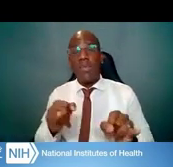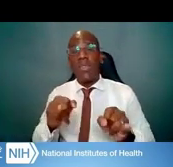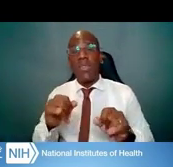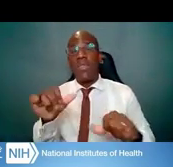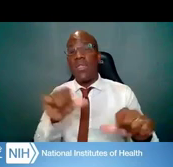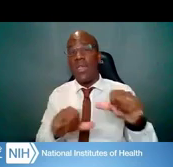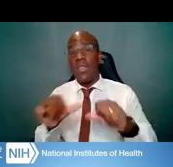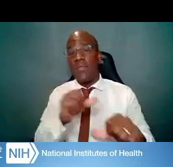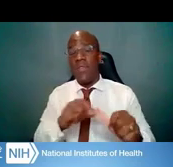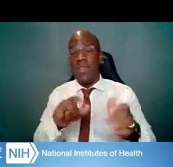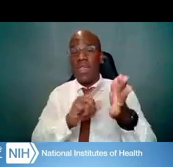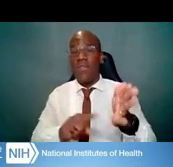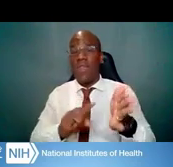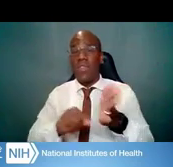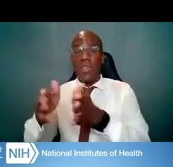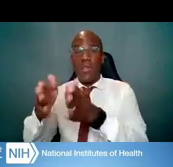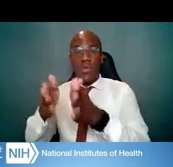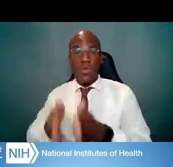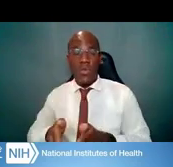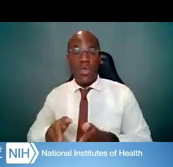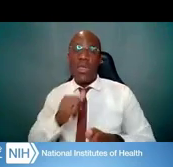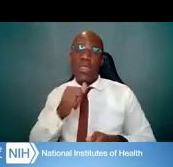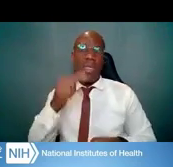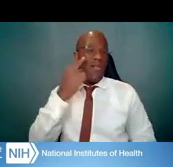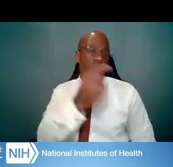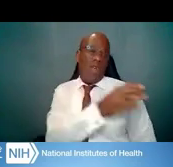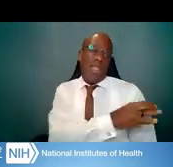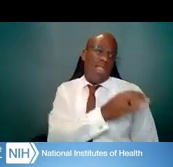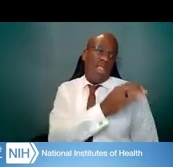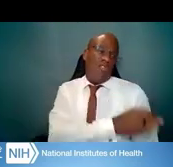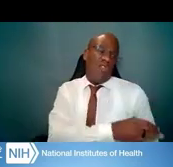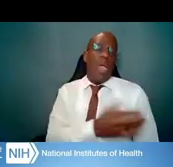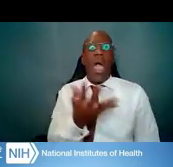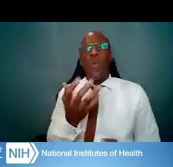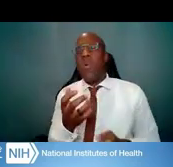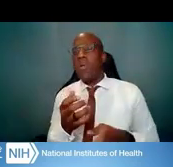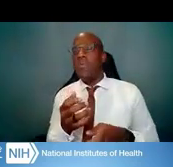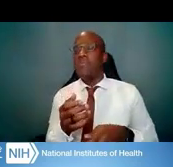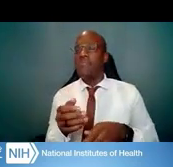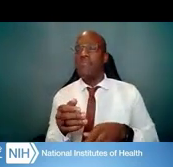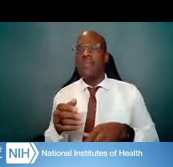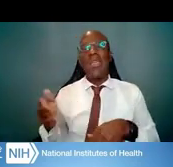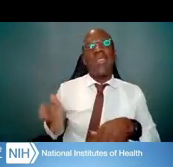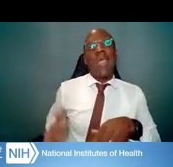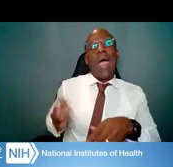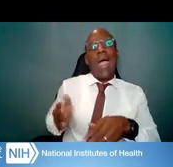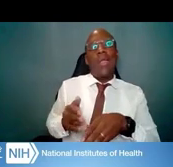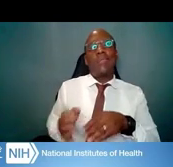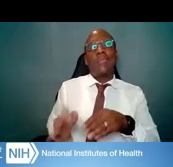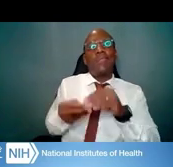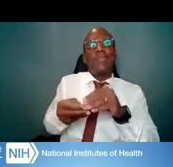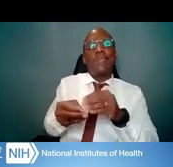these are not for clinicians who want to do a little bit of research on the side. These are for people who really want research careers.